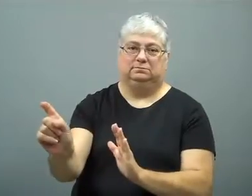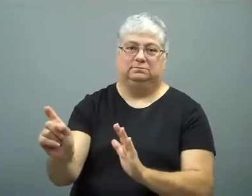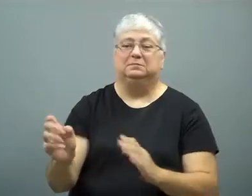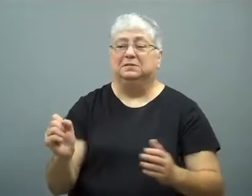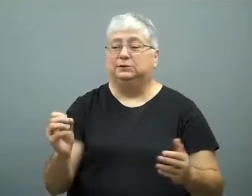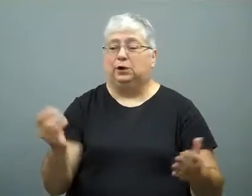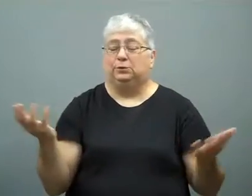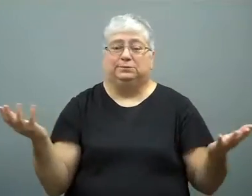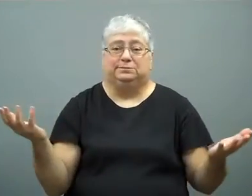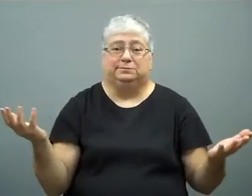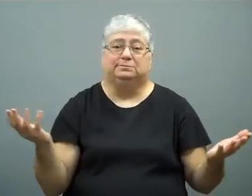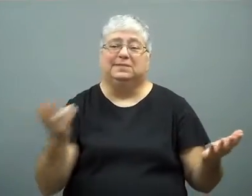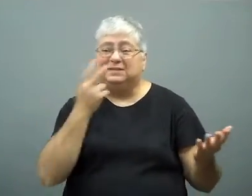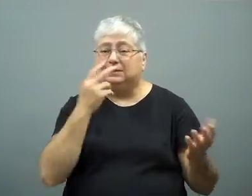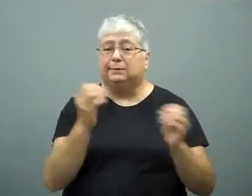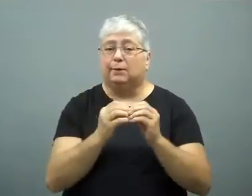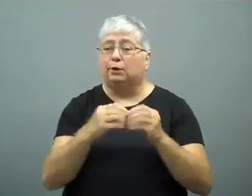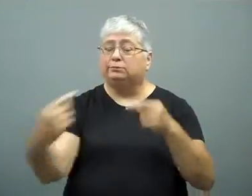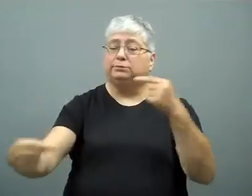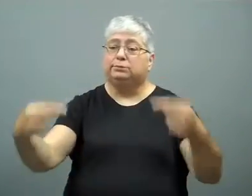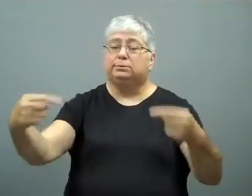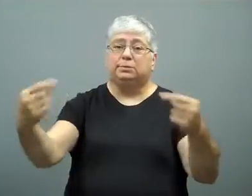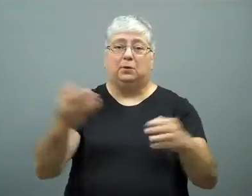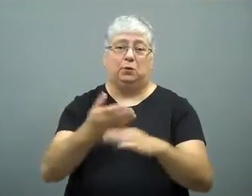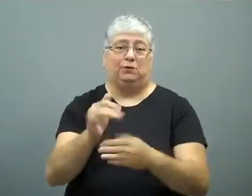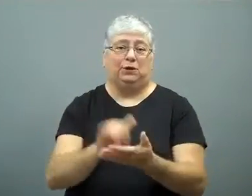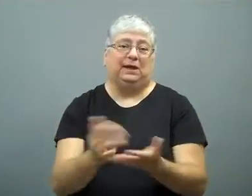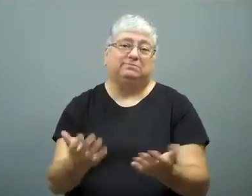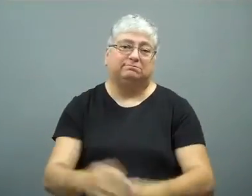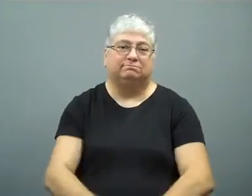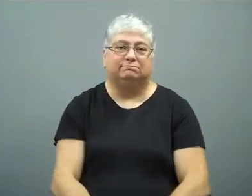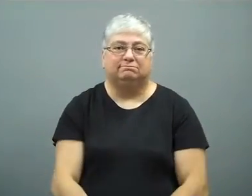We'll be seeing more debates over this issue.